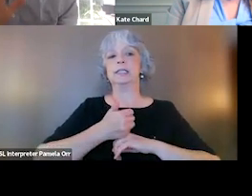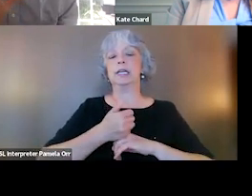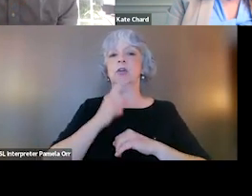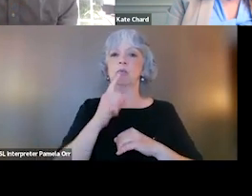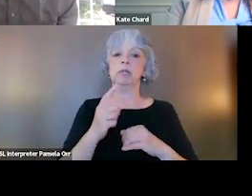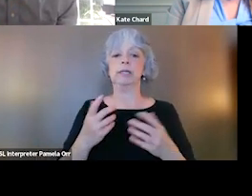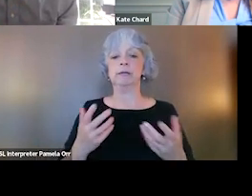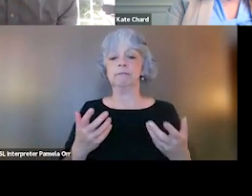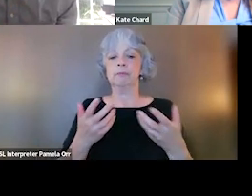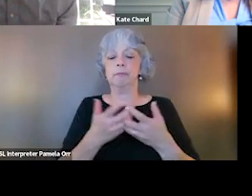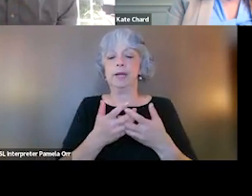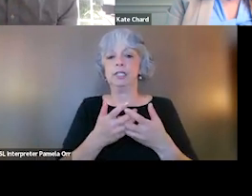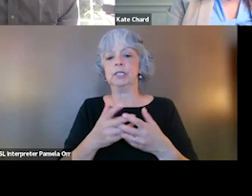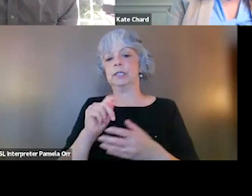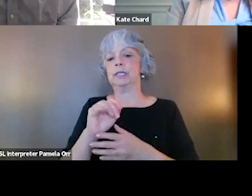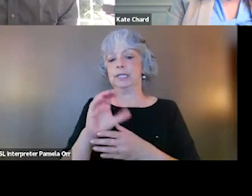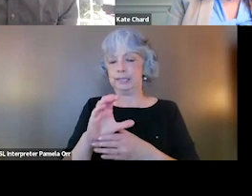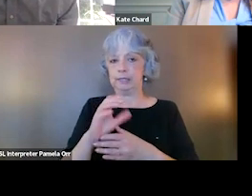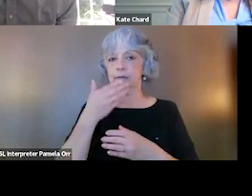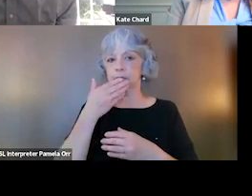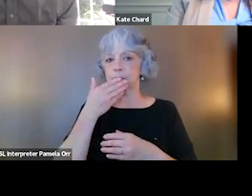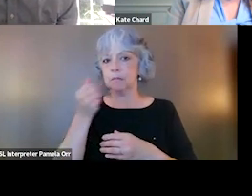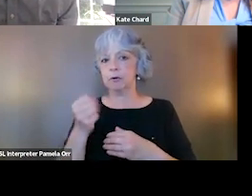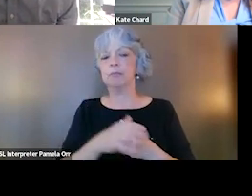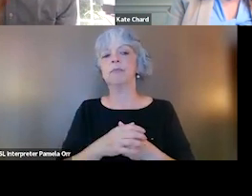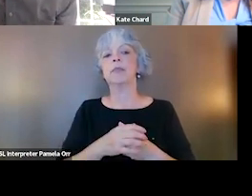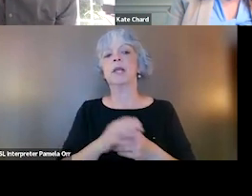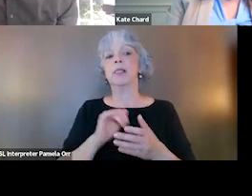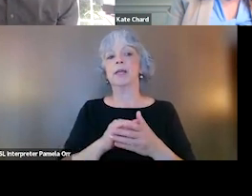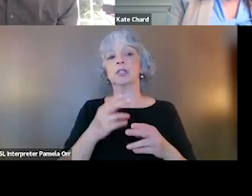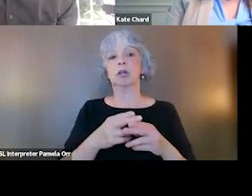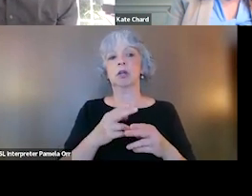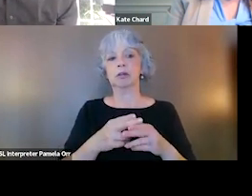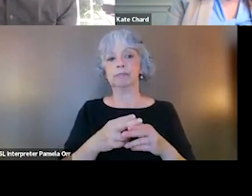onto this trauma-informed care framework perspective. And that's the, excuse me,